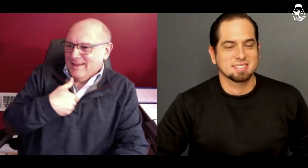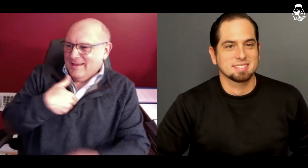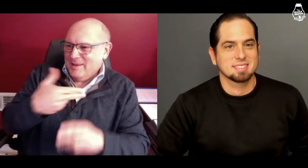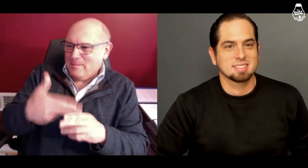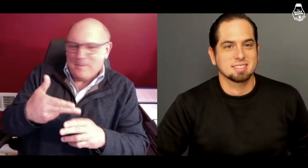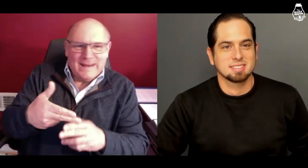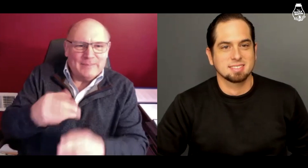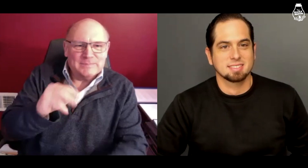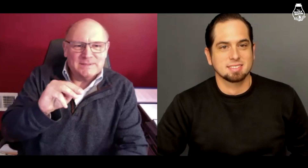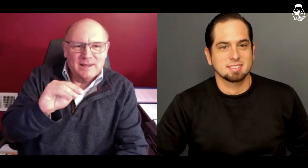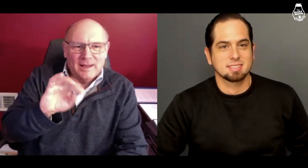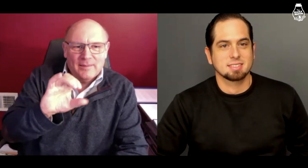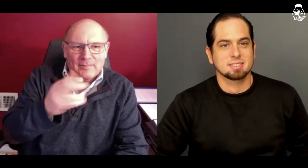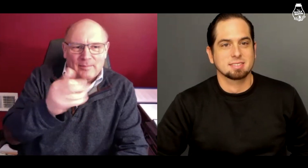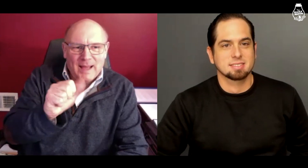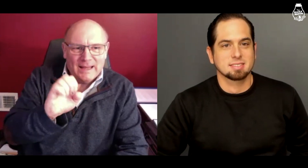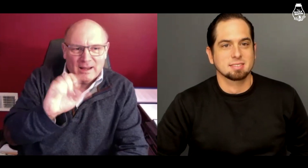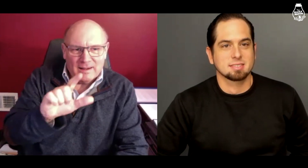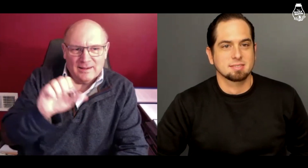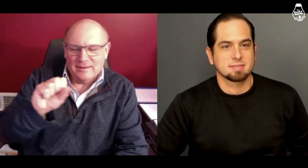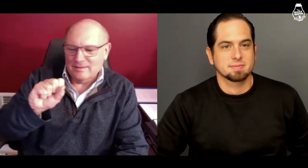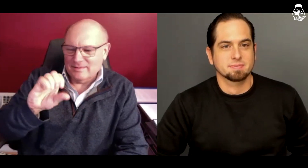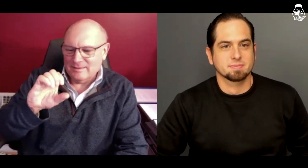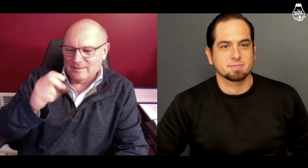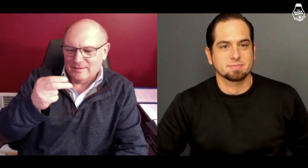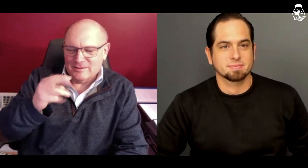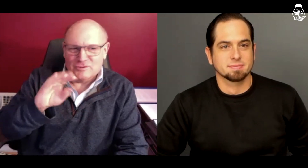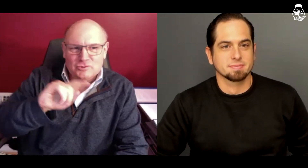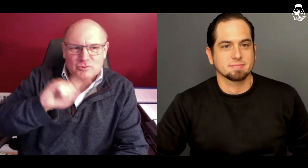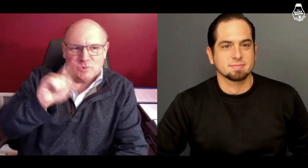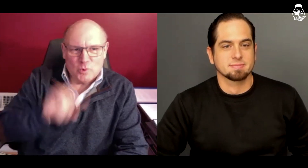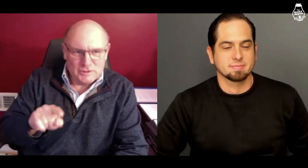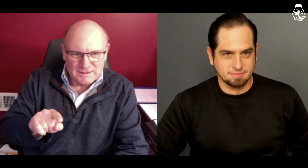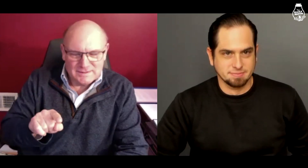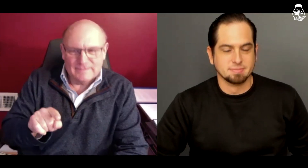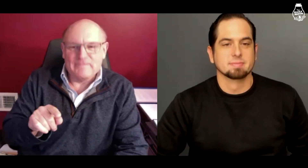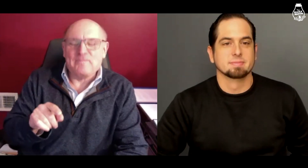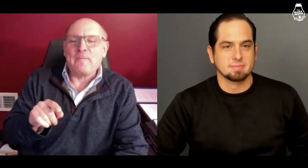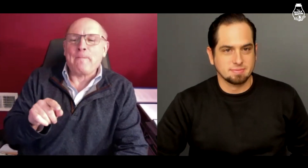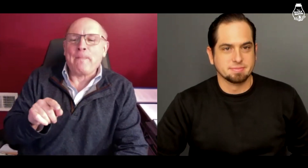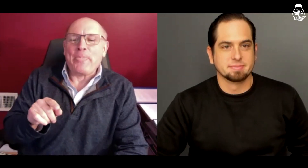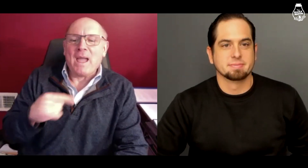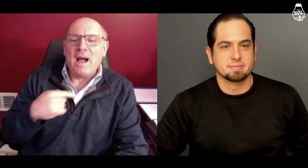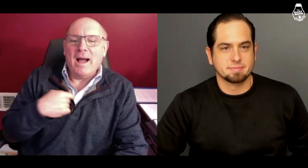My name is Michael Schwartz.